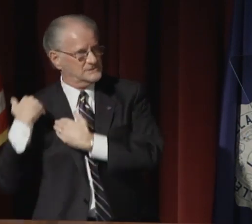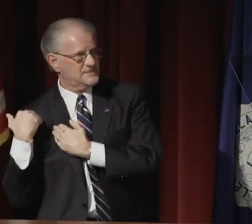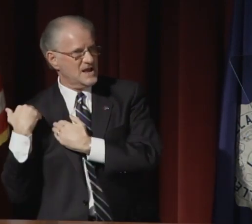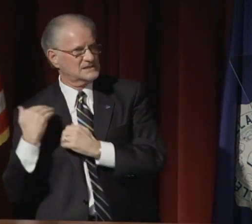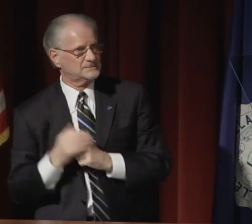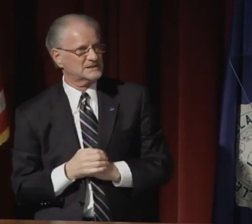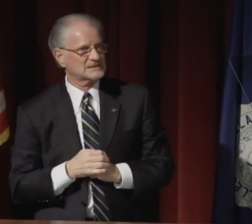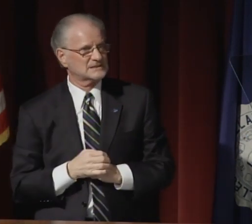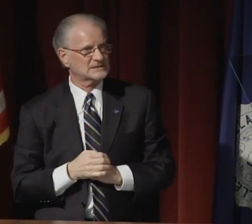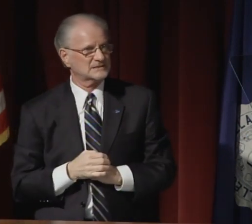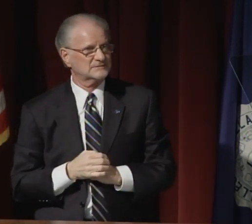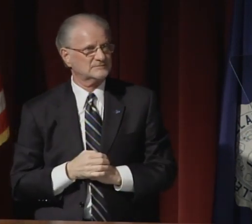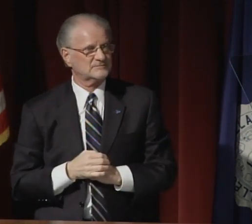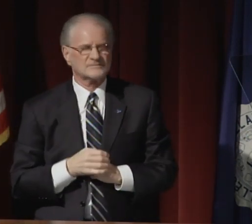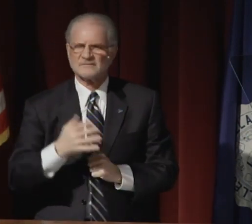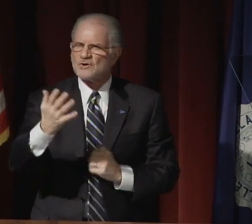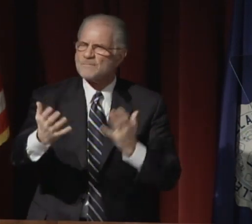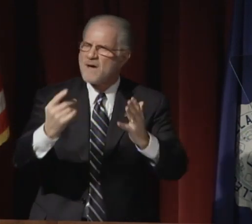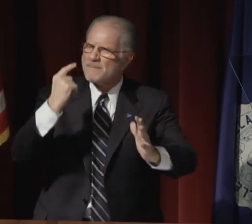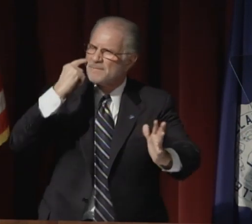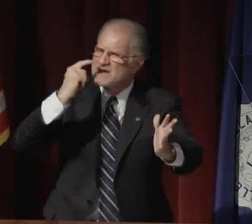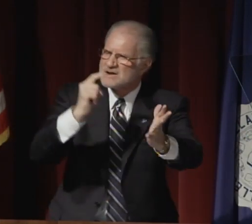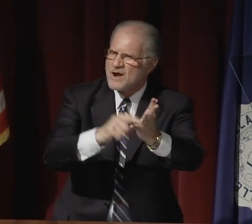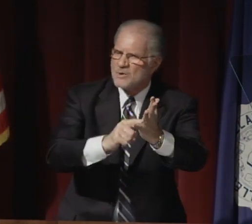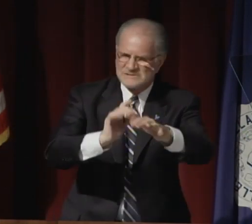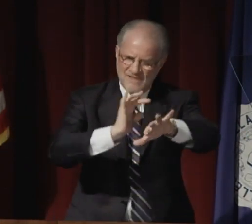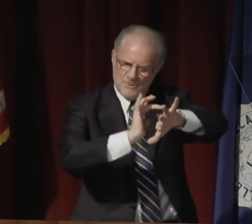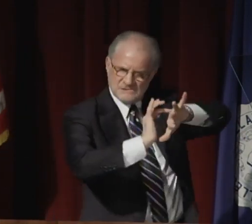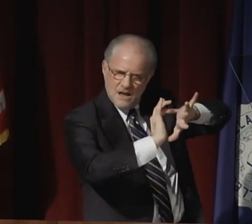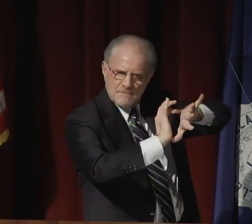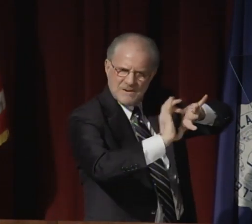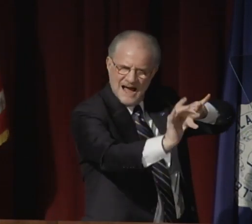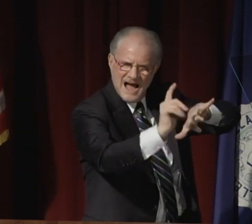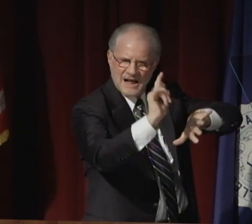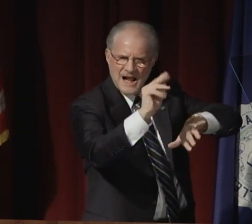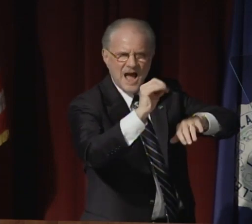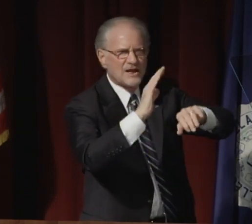is our separate responsibility.